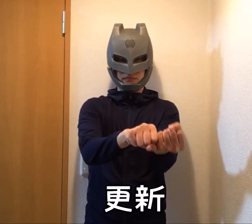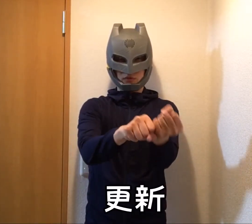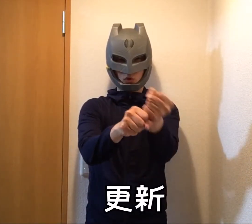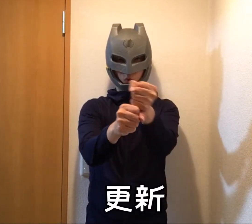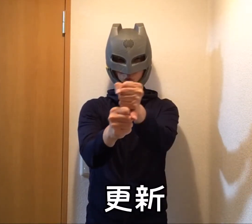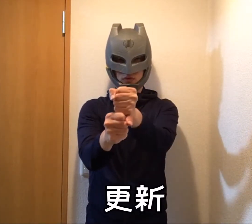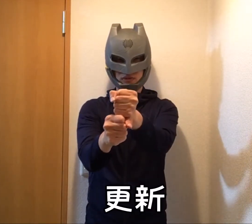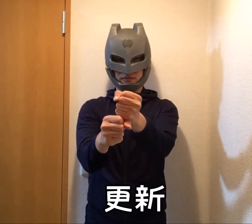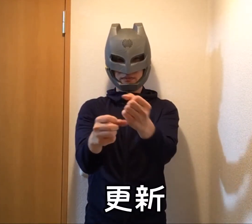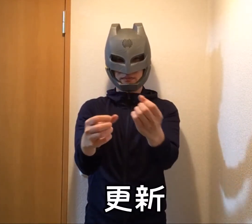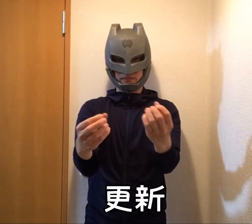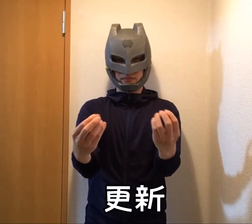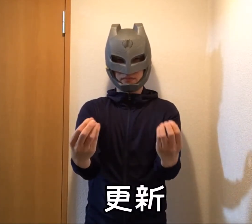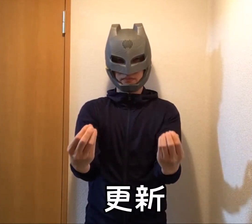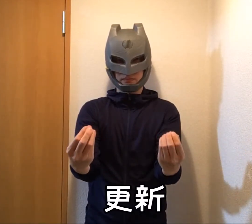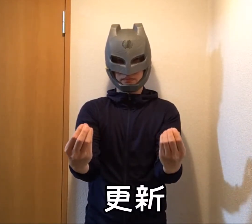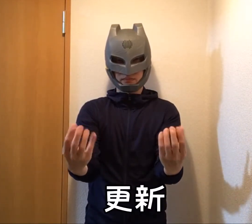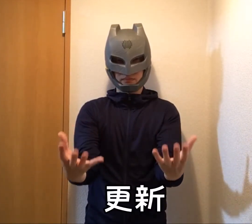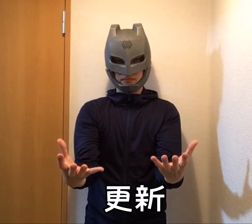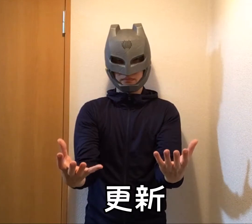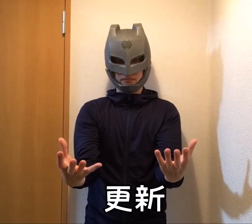Update / Renewal / Renovation